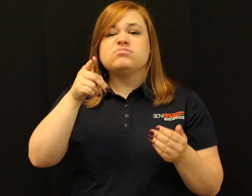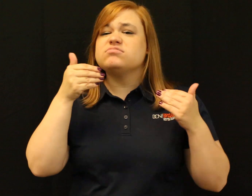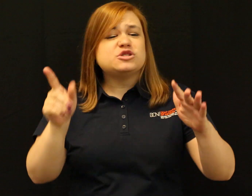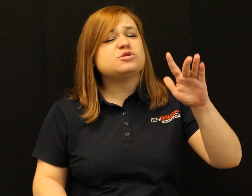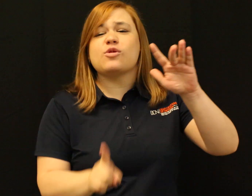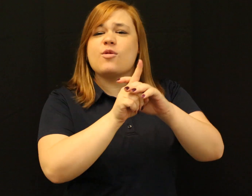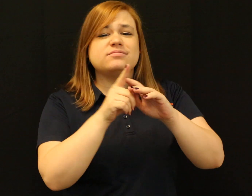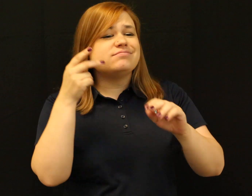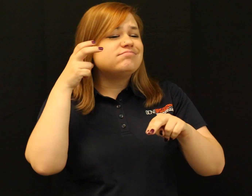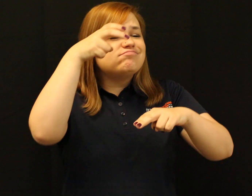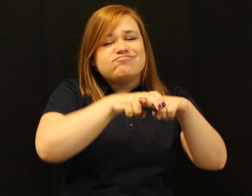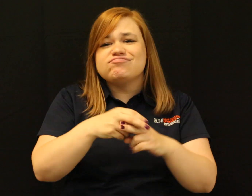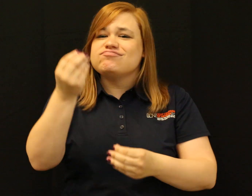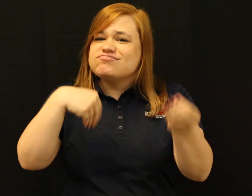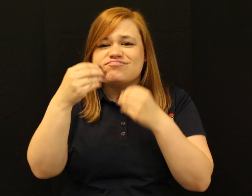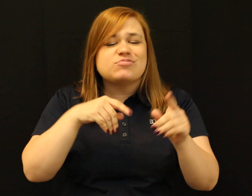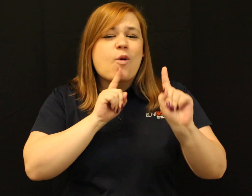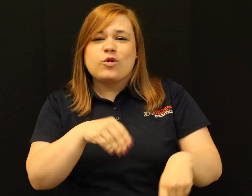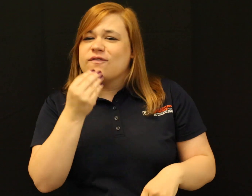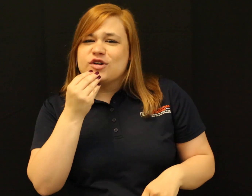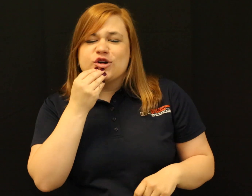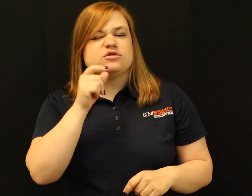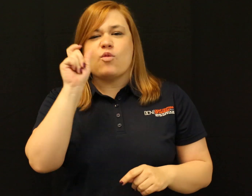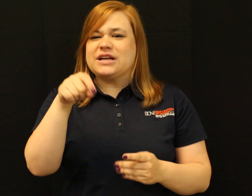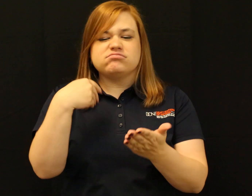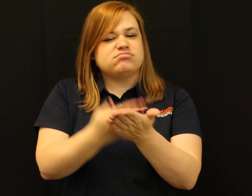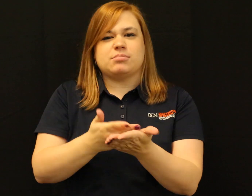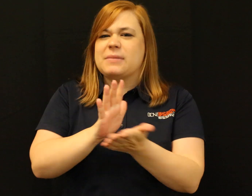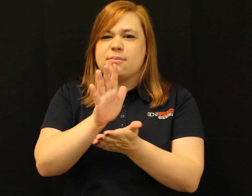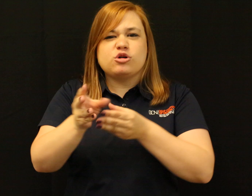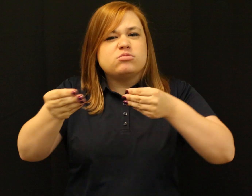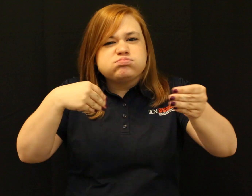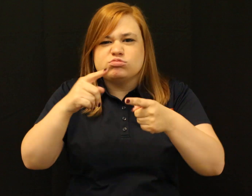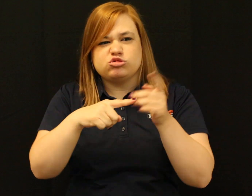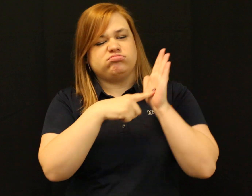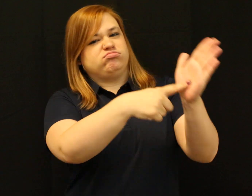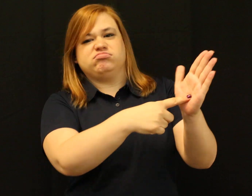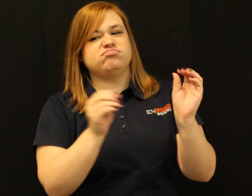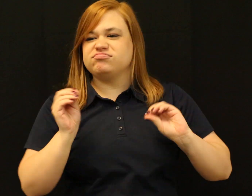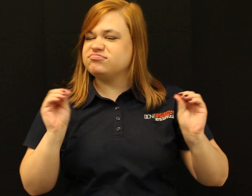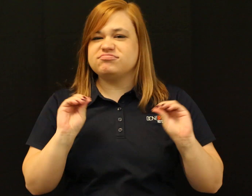No coupon or flyer needed, just show up, order food, and enjoy!